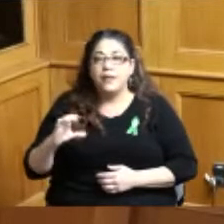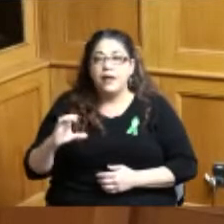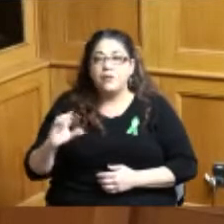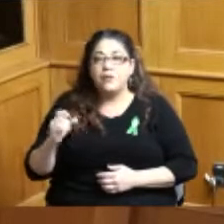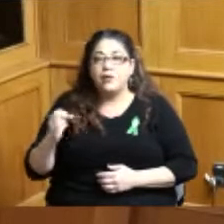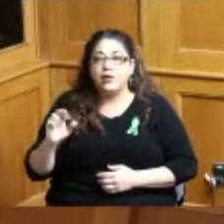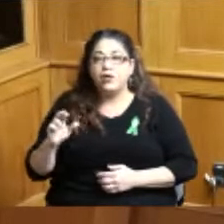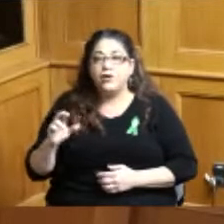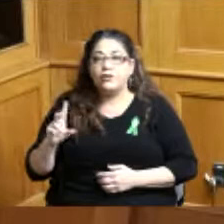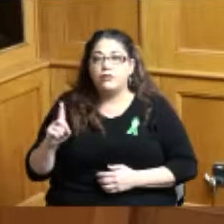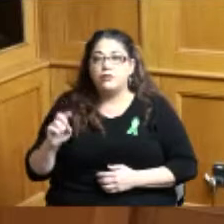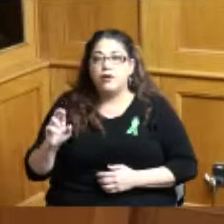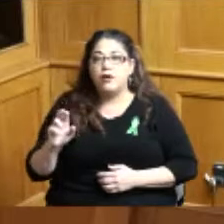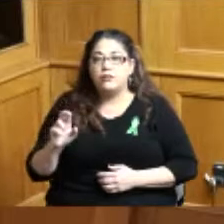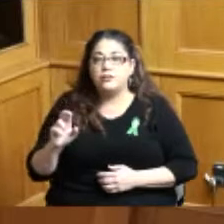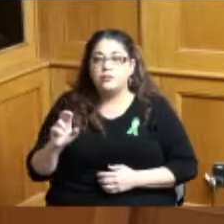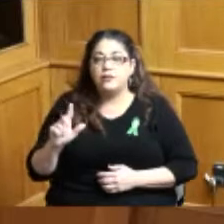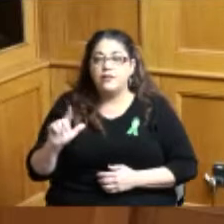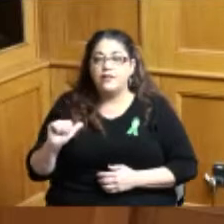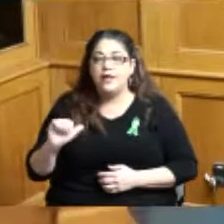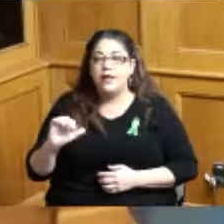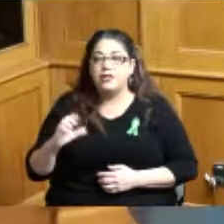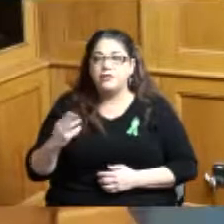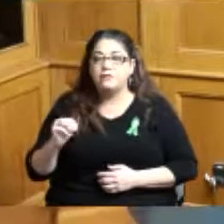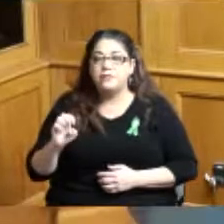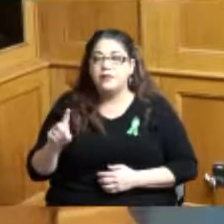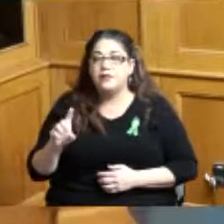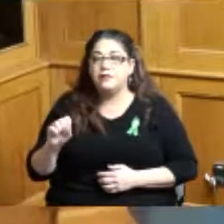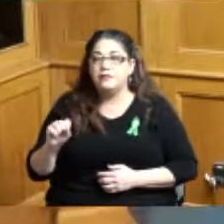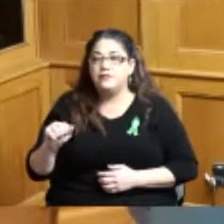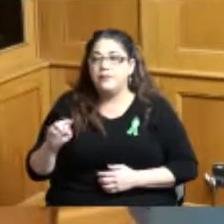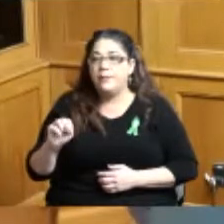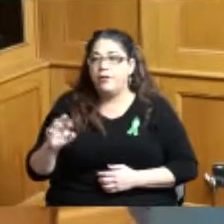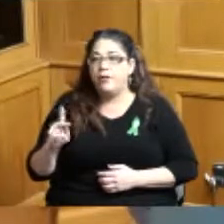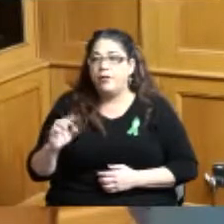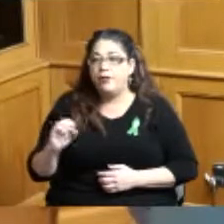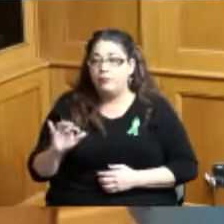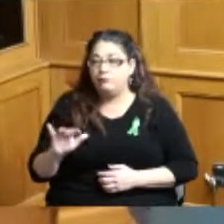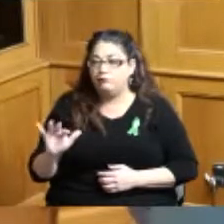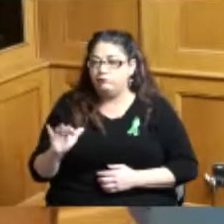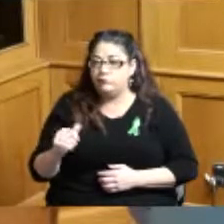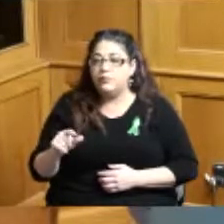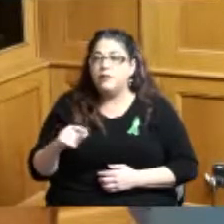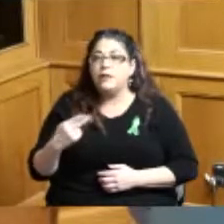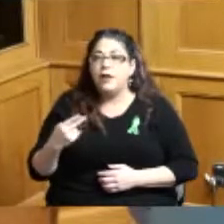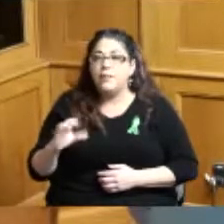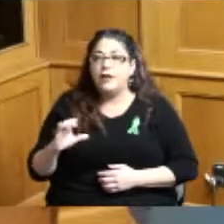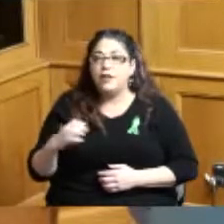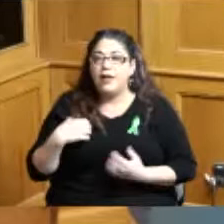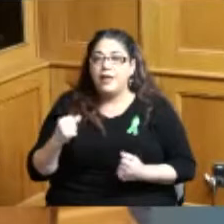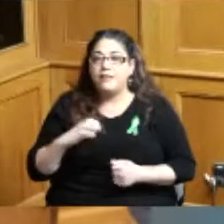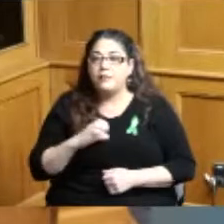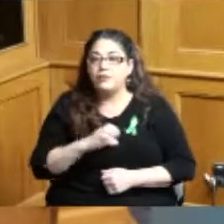Dr Lakshmi Sammarco Hamilton County Health Commissioner Commissioner Greg